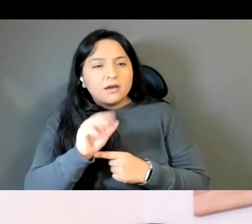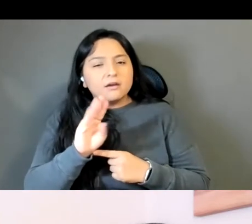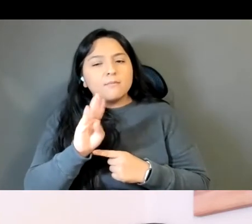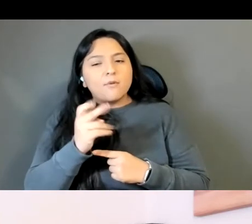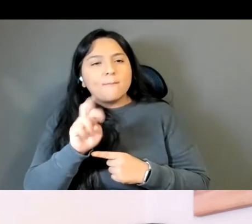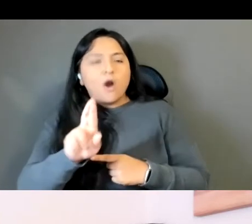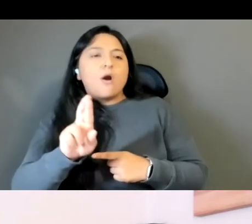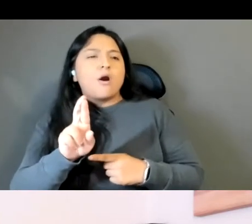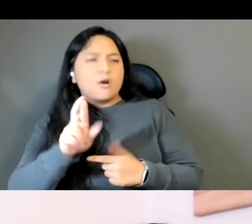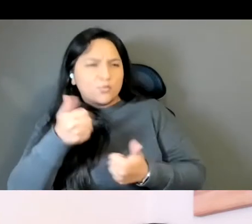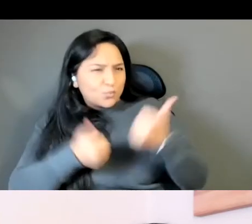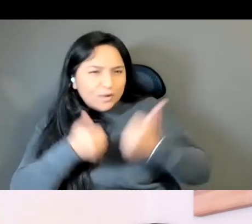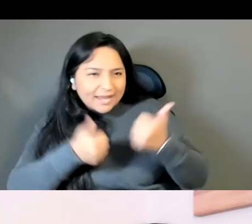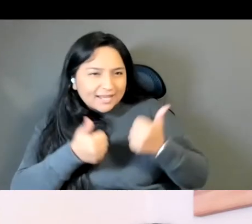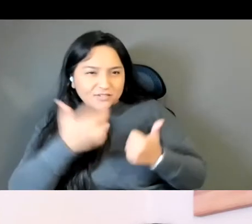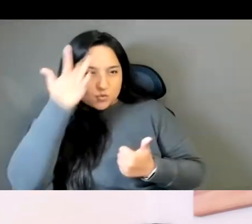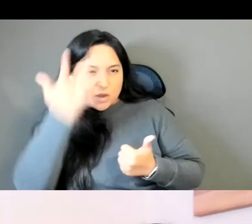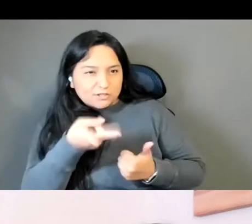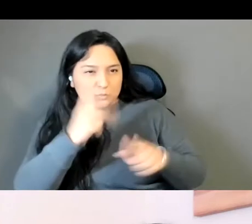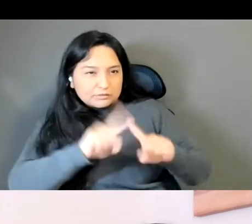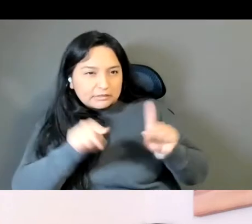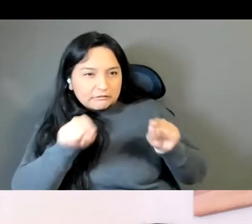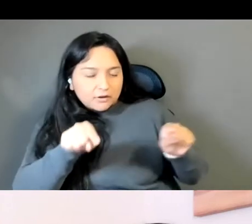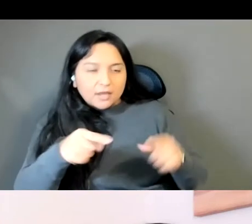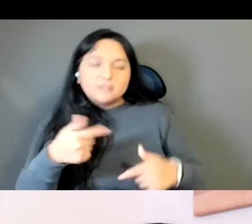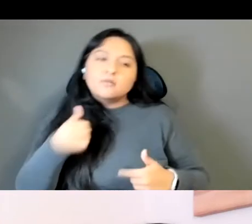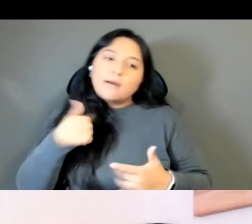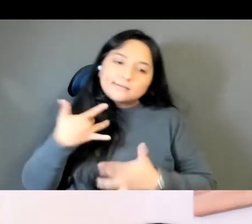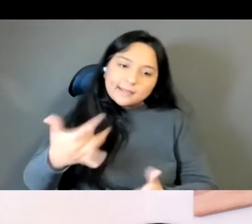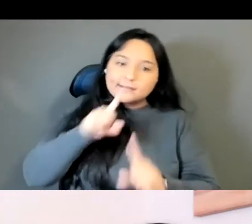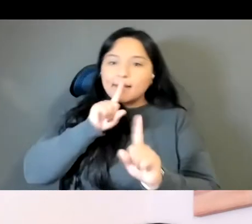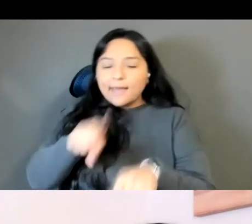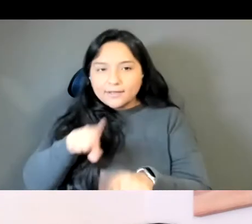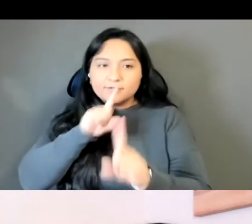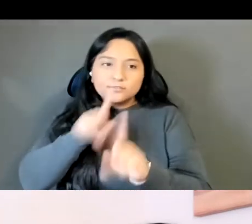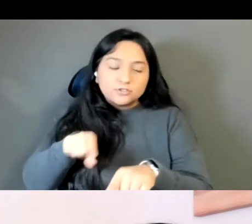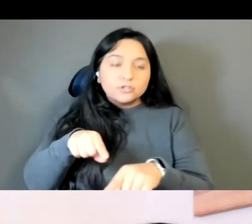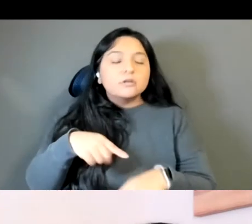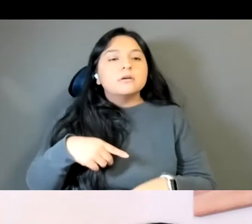that's just something that I've always had to answer, and people often ask me that, Because